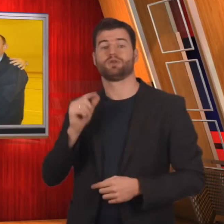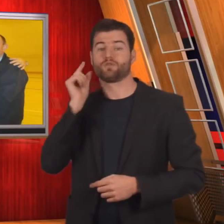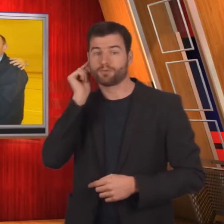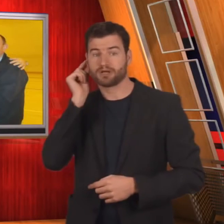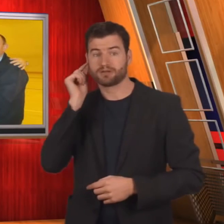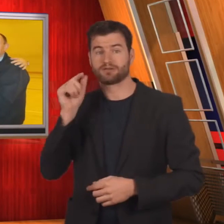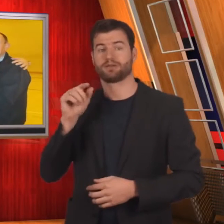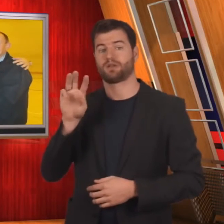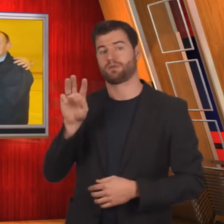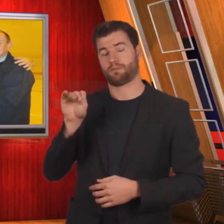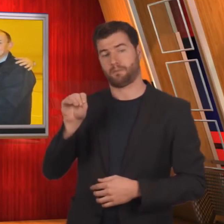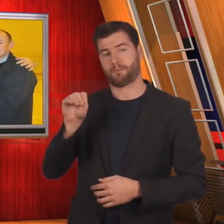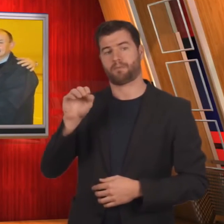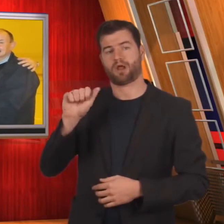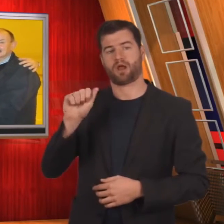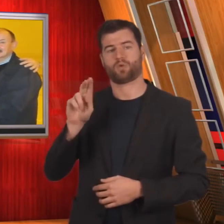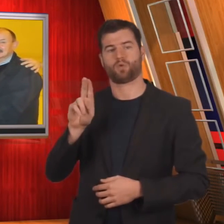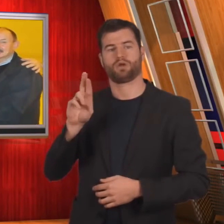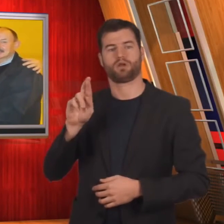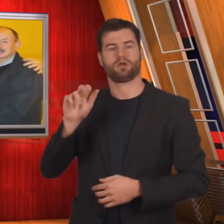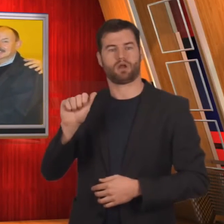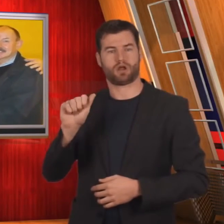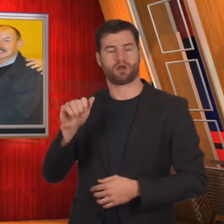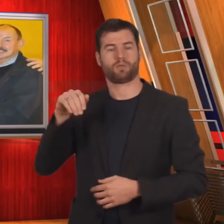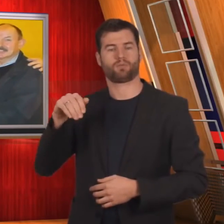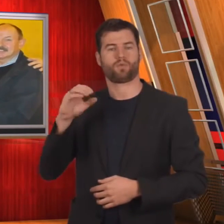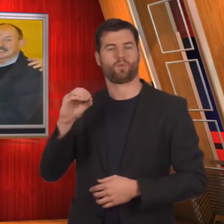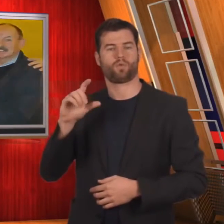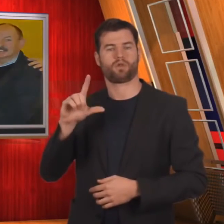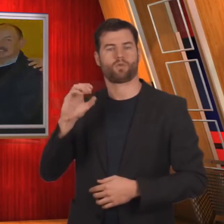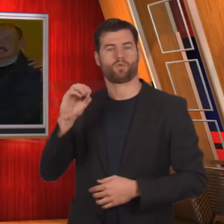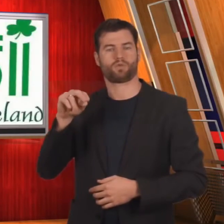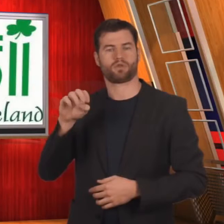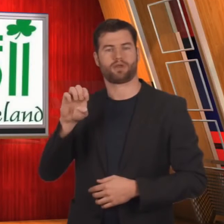(Women’s) were the best players and top scorers